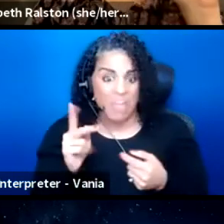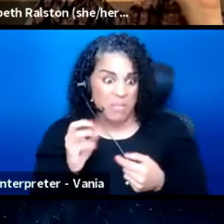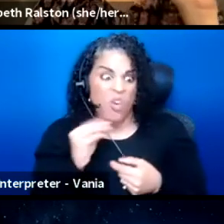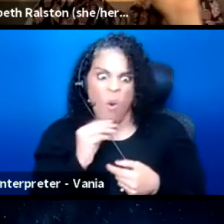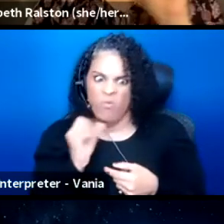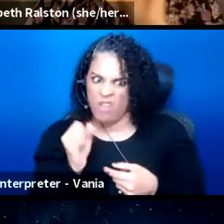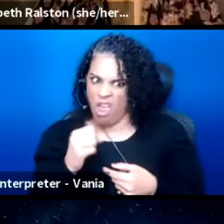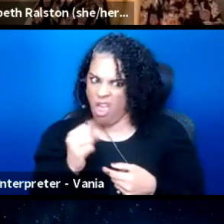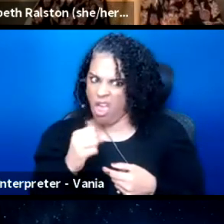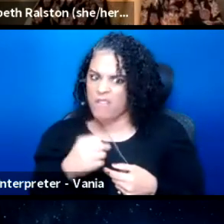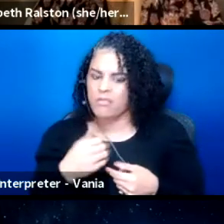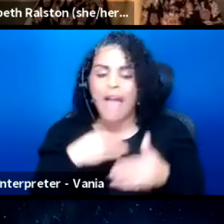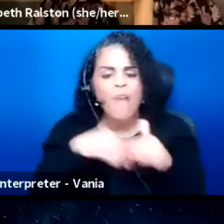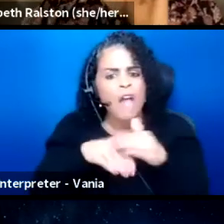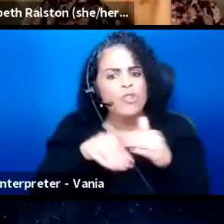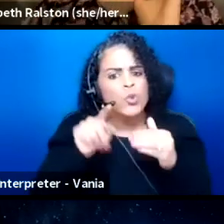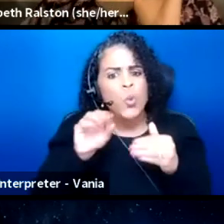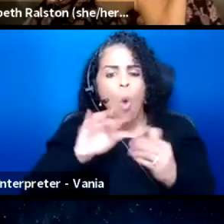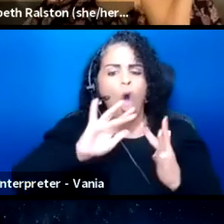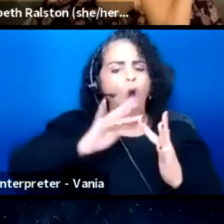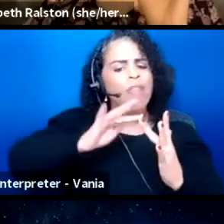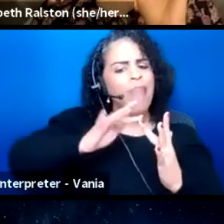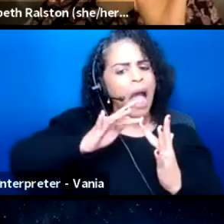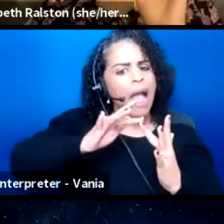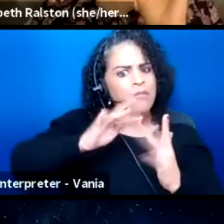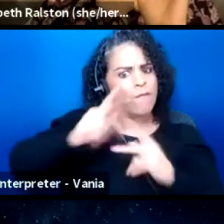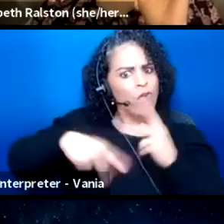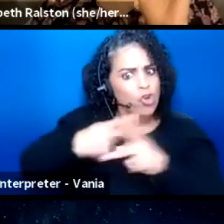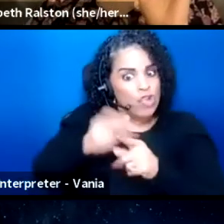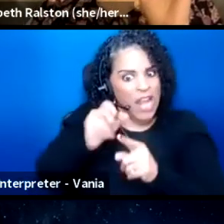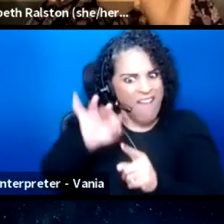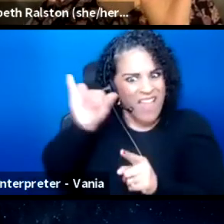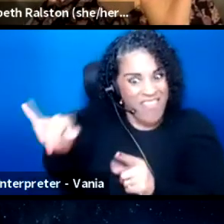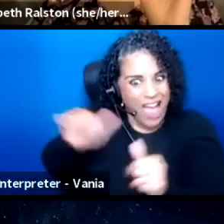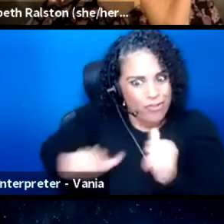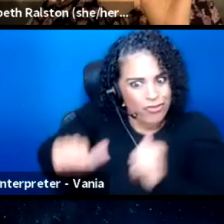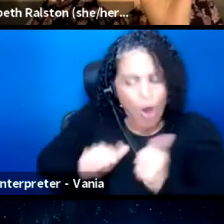to like an online version of that, like that at least,